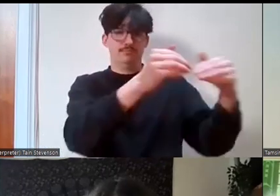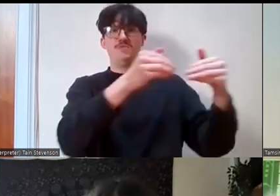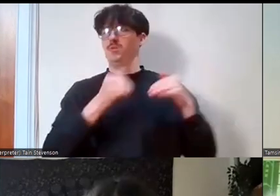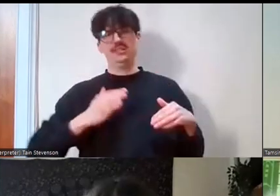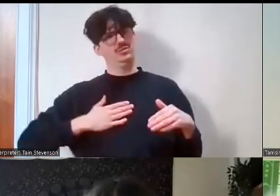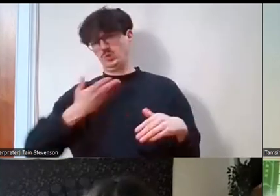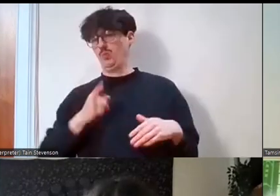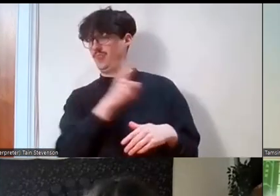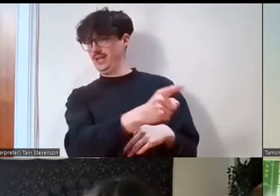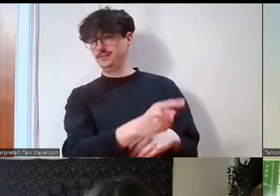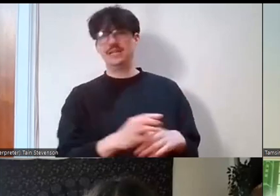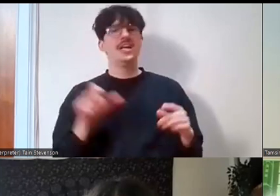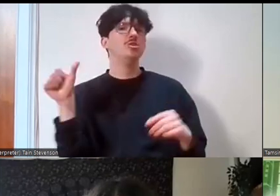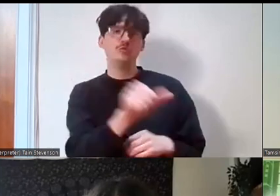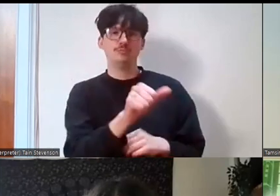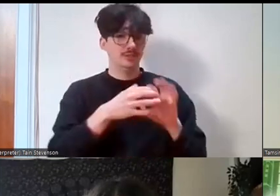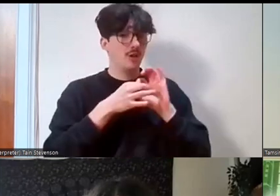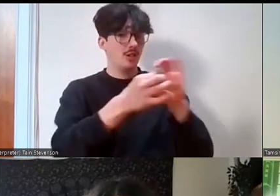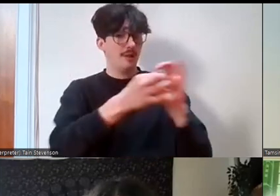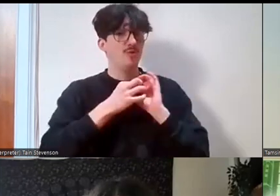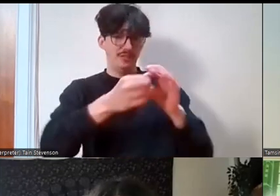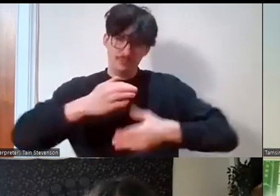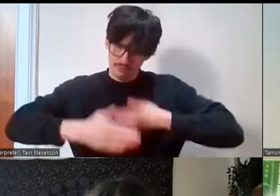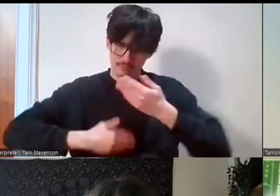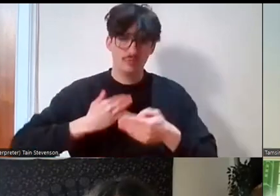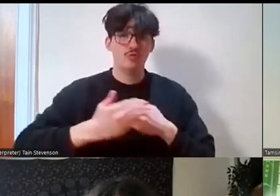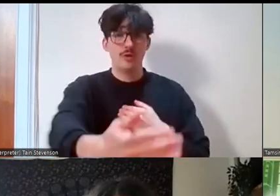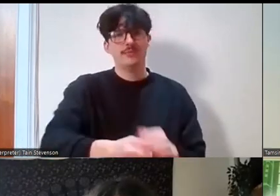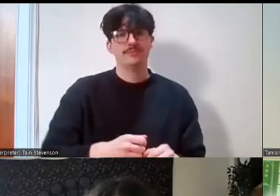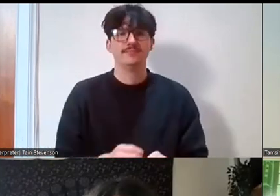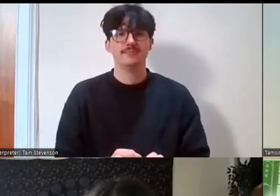that collaboration, all the way through. Thank you so much. We’ve got another question and